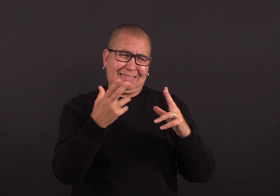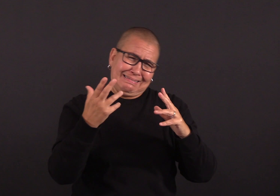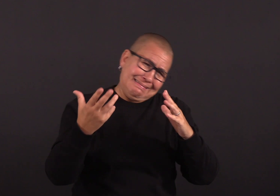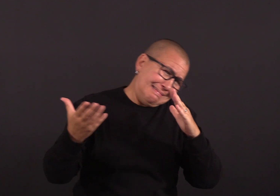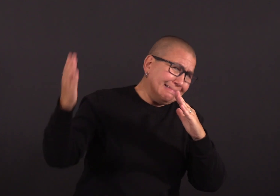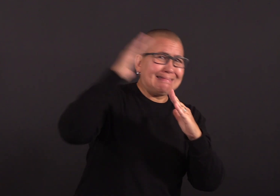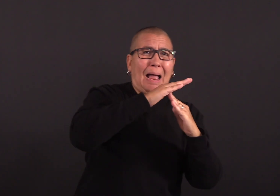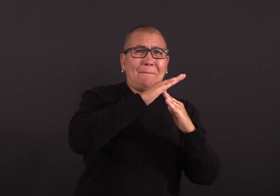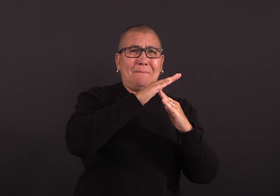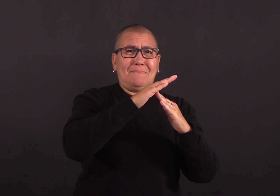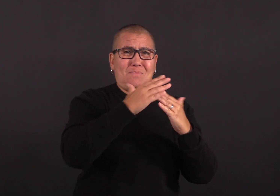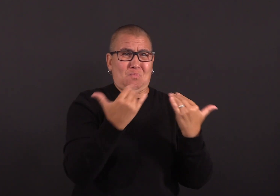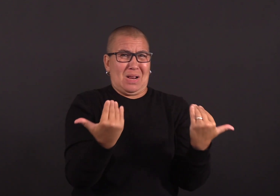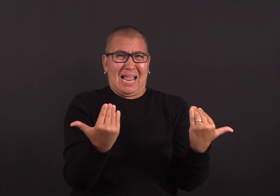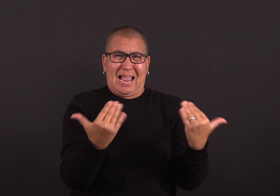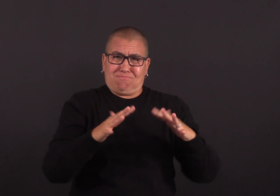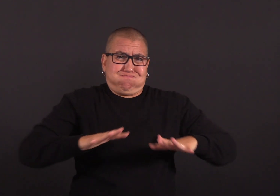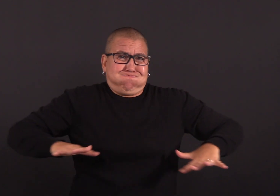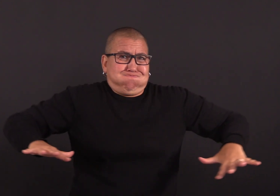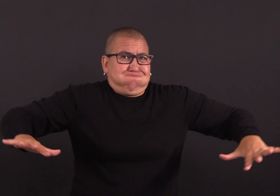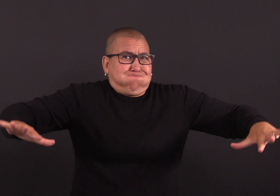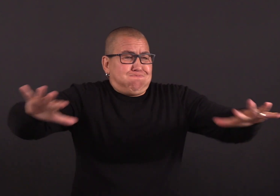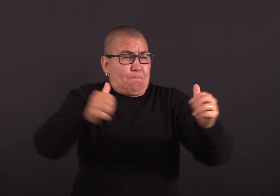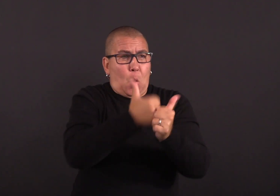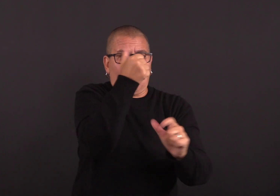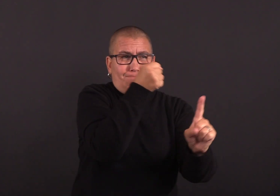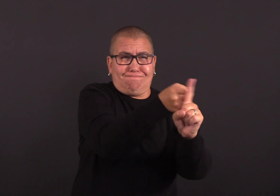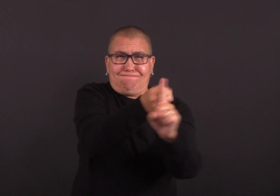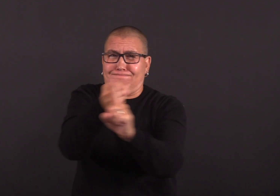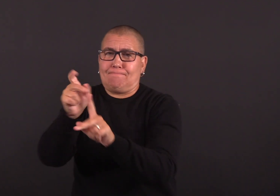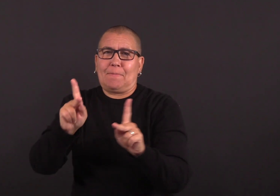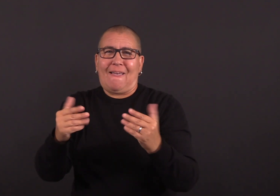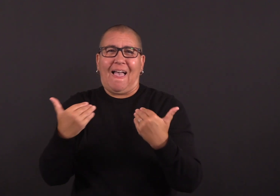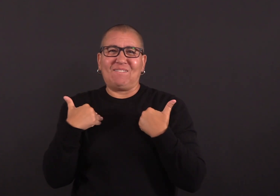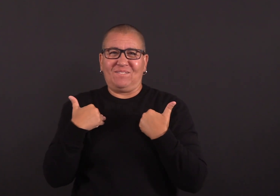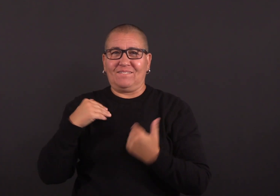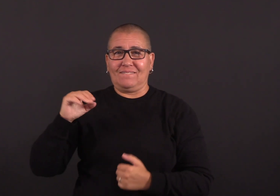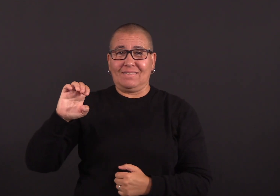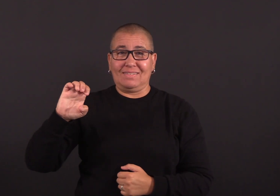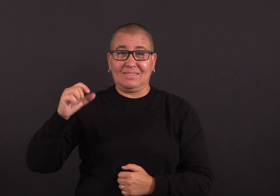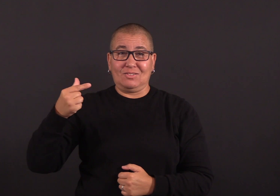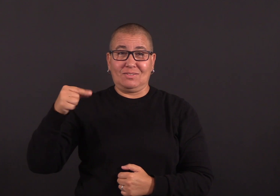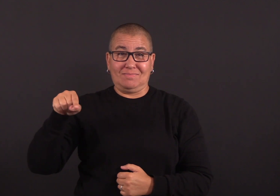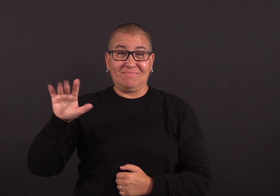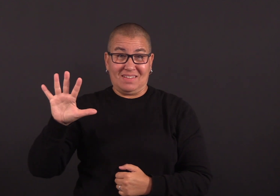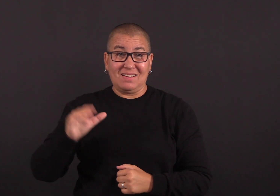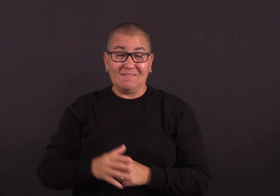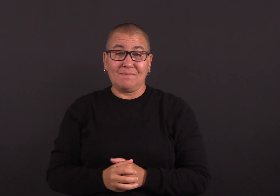more people than any other single strain. So far, EG.5 isn’t setting off any alarms